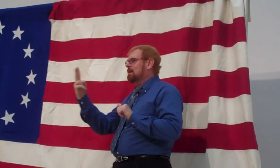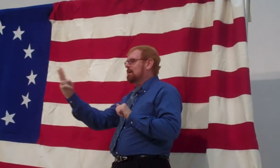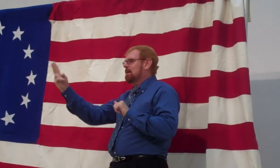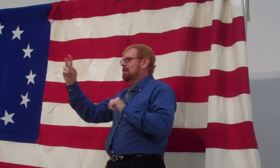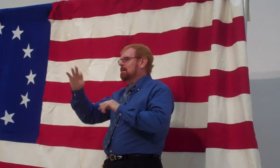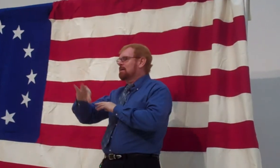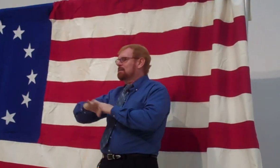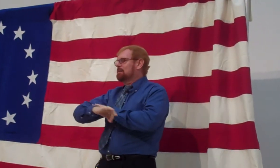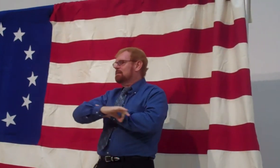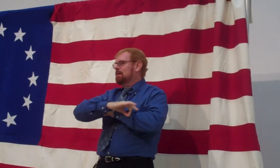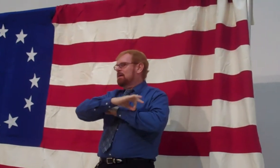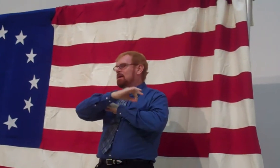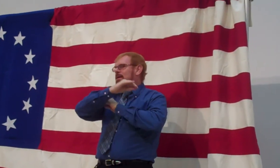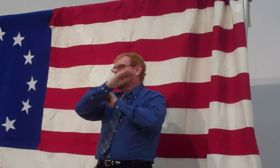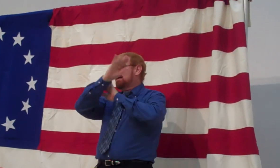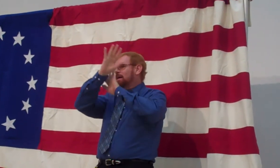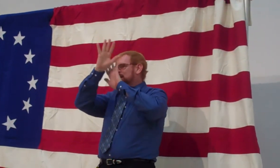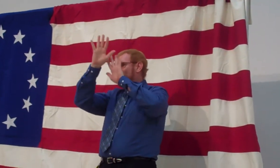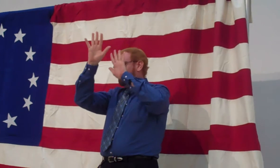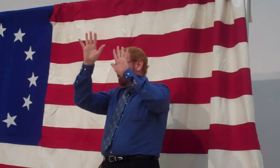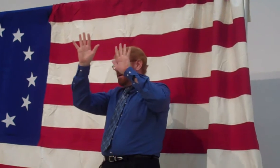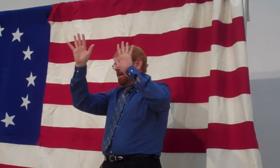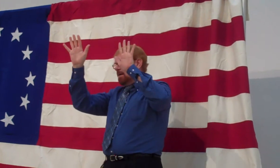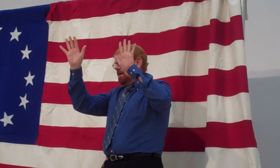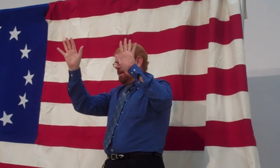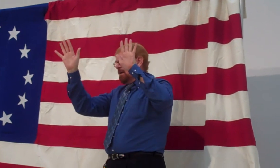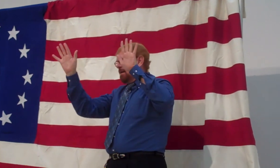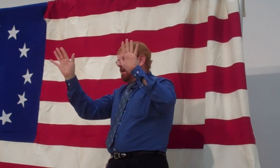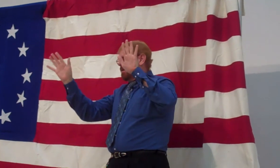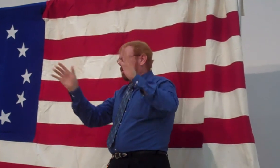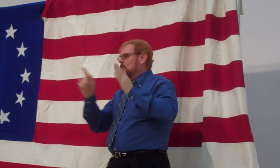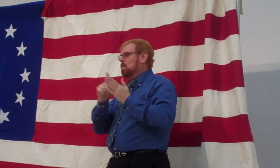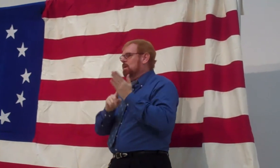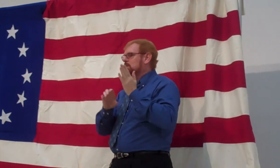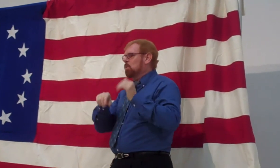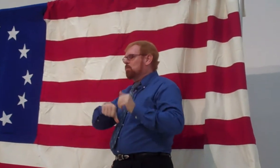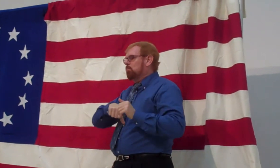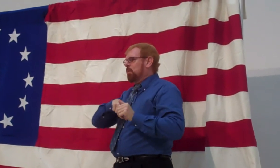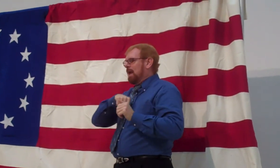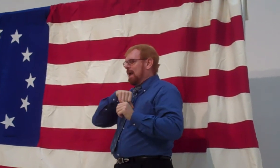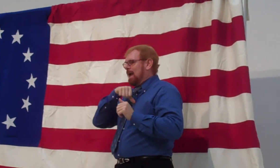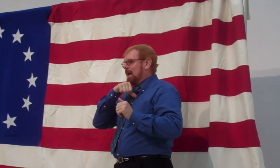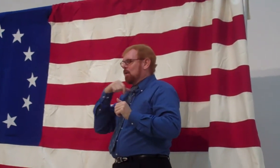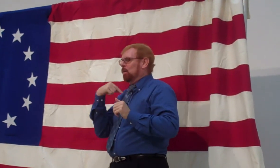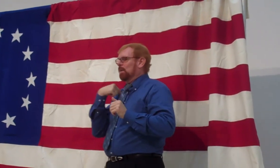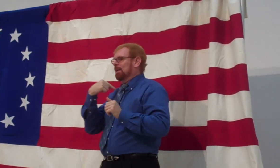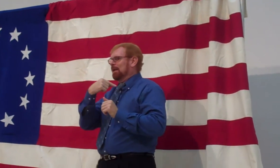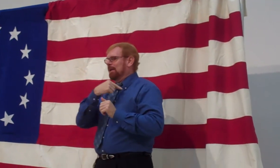O say can you see, by the dawn's early light